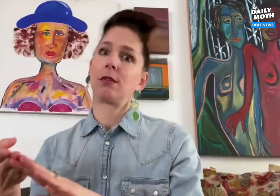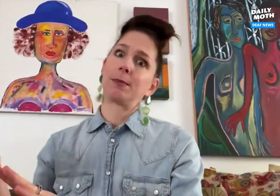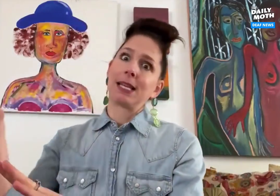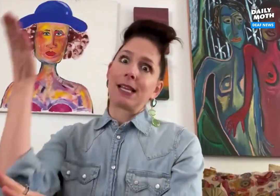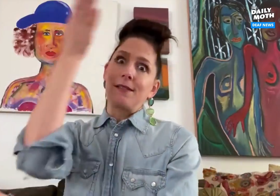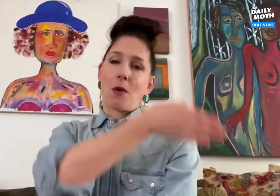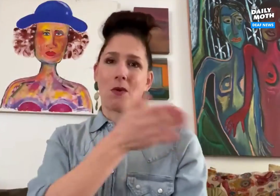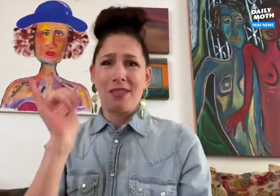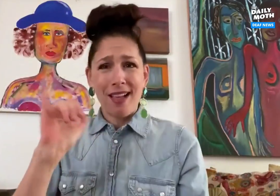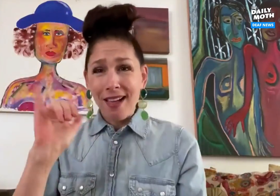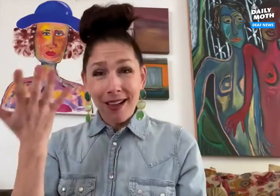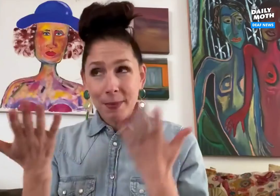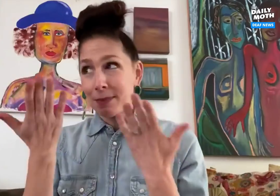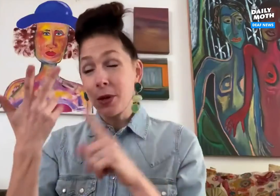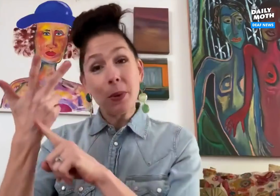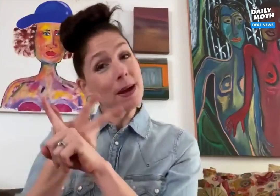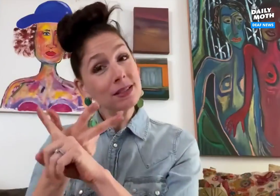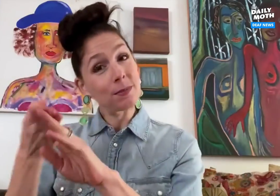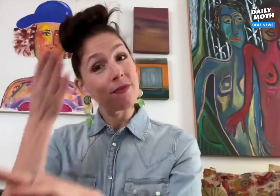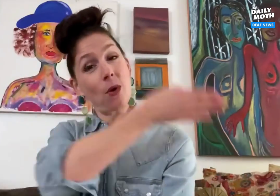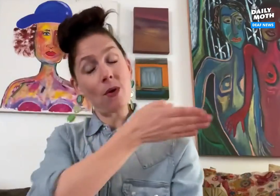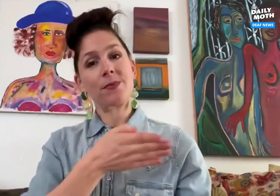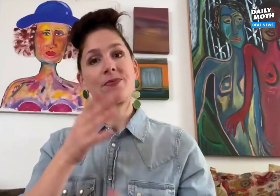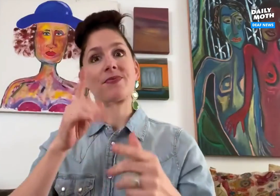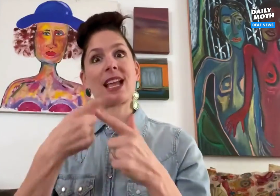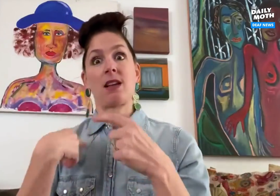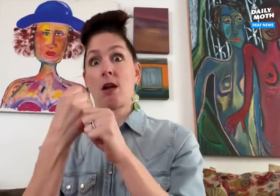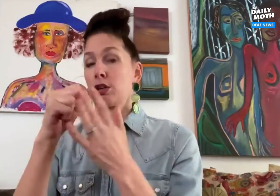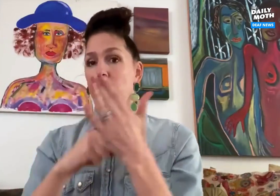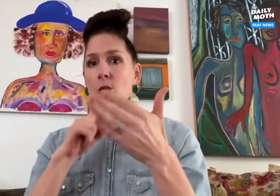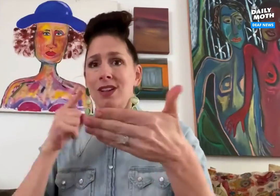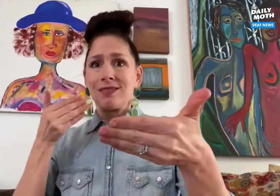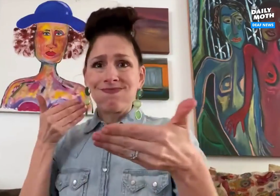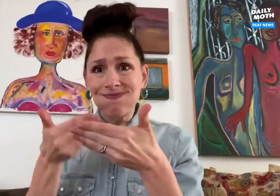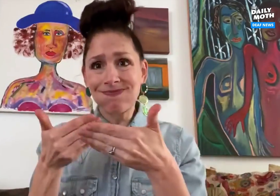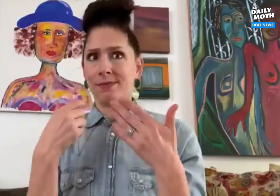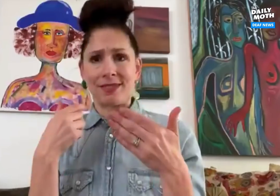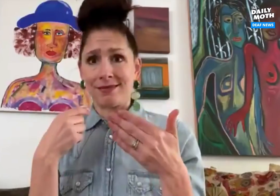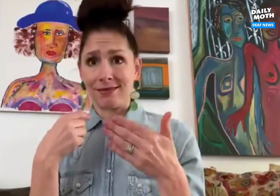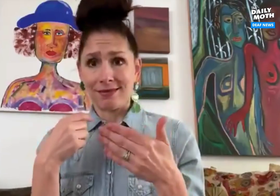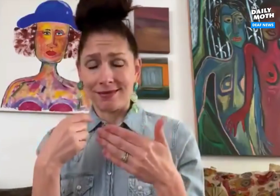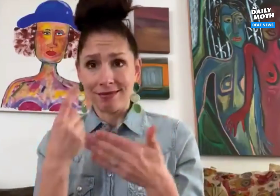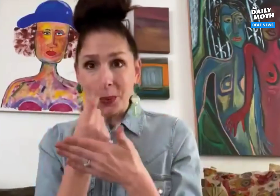way in advance. It was maybe 3 months before the show was finalized. I ended up getting a script just before the show,